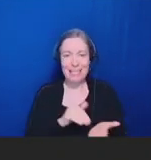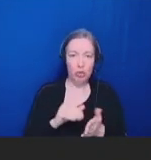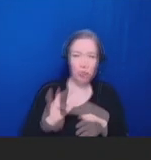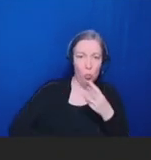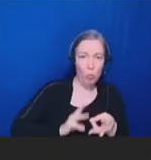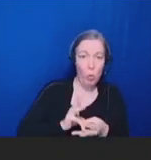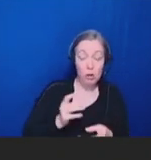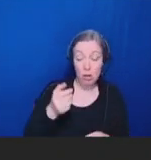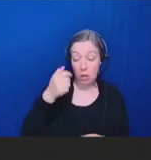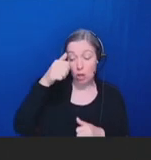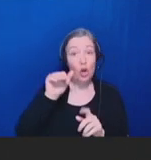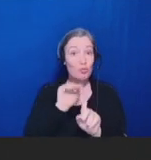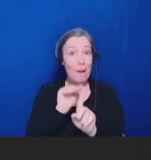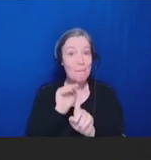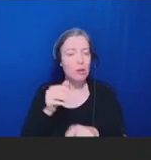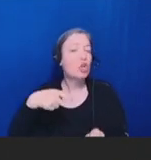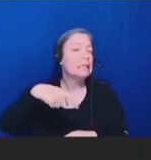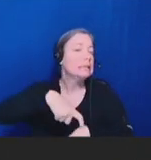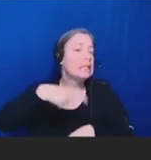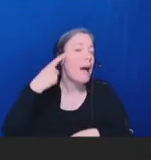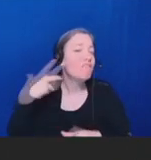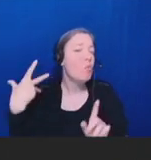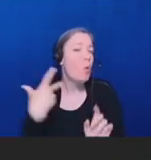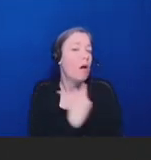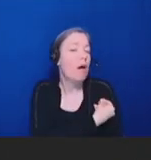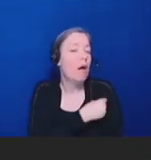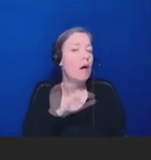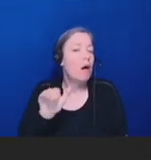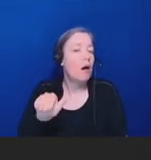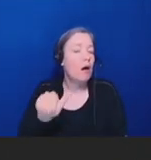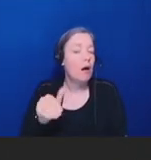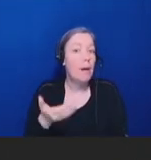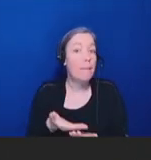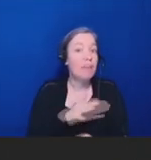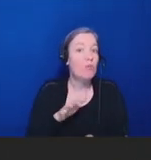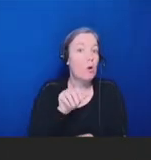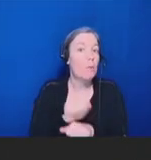for this, that, or the other when you come in," really can be very helpful. And, you